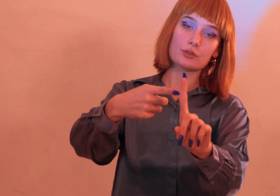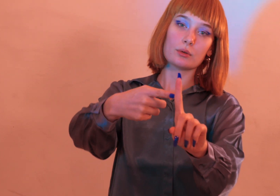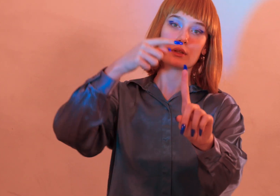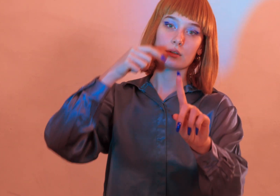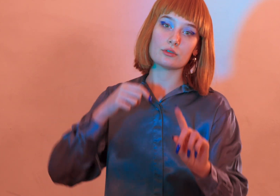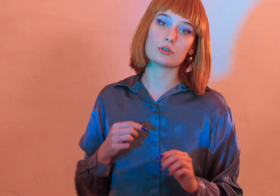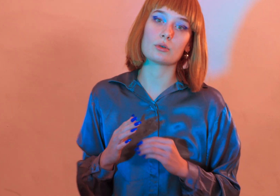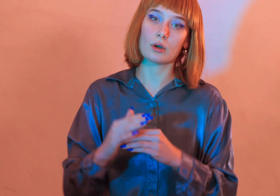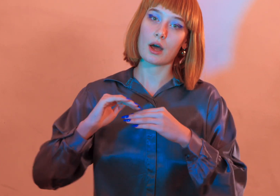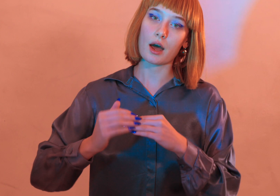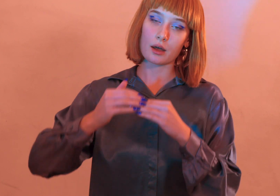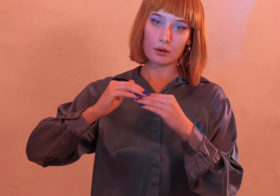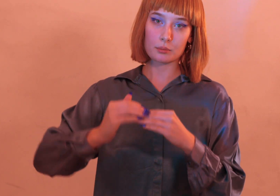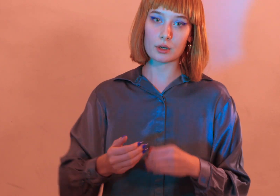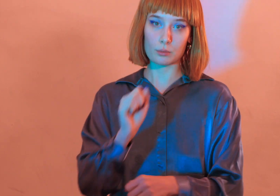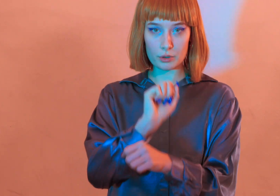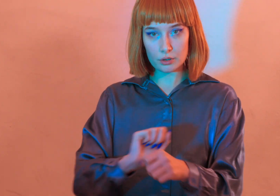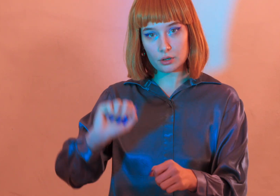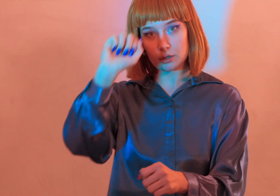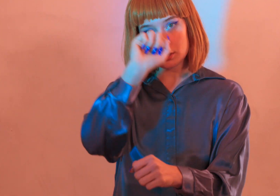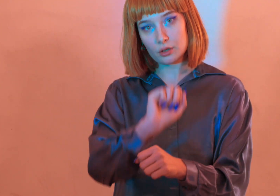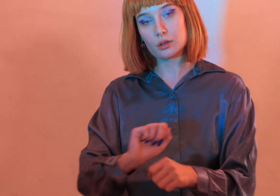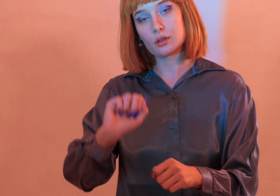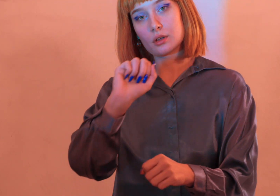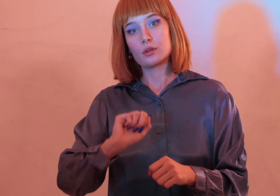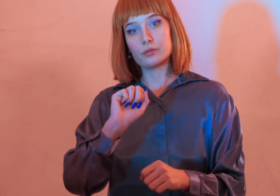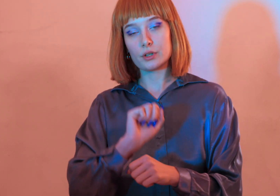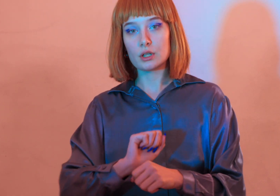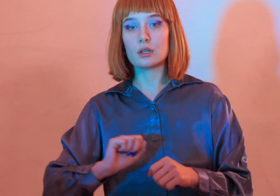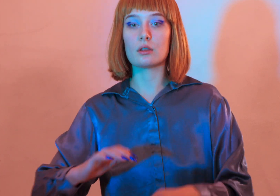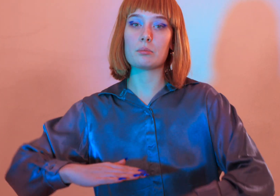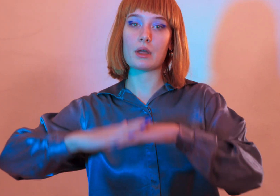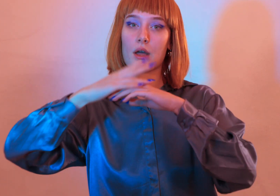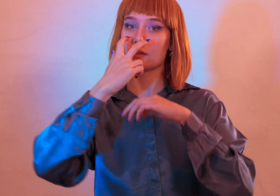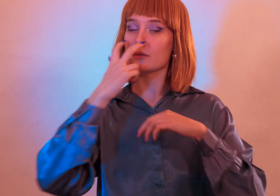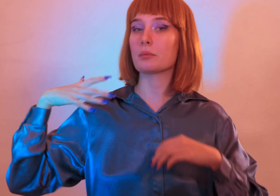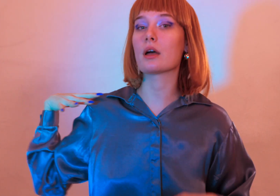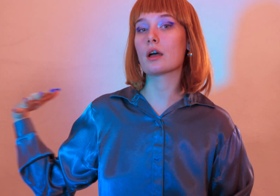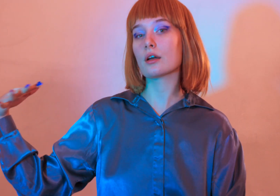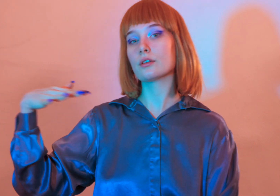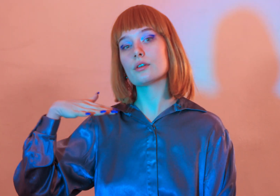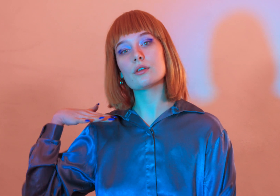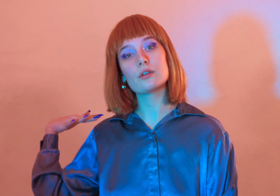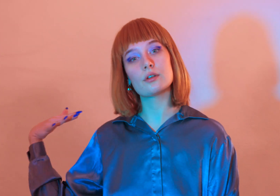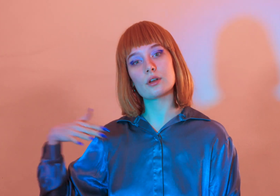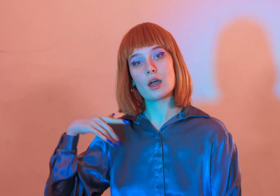and i'll show you how i'm gonna work to fill in the blindspots